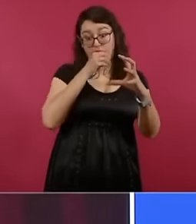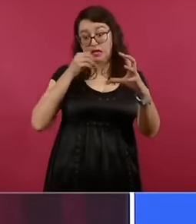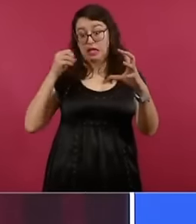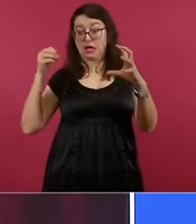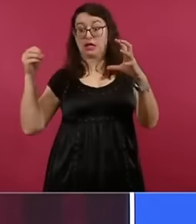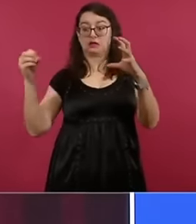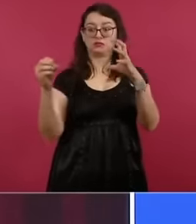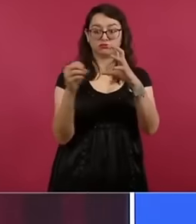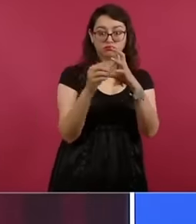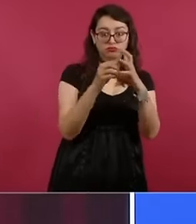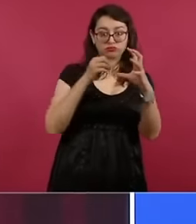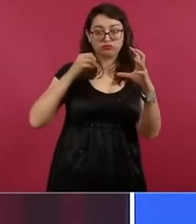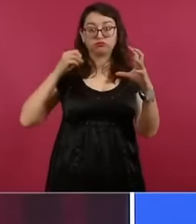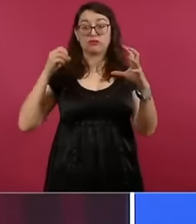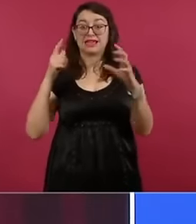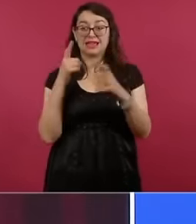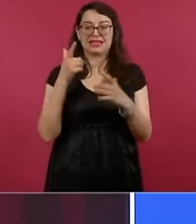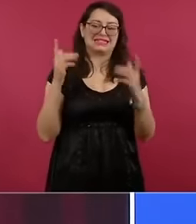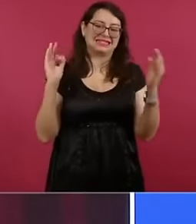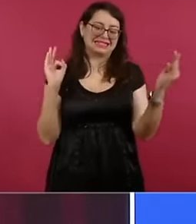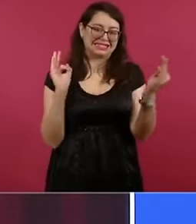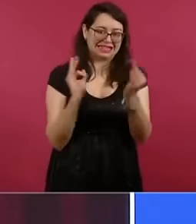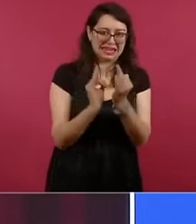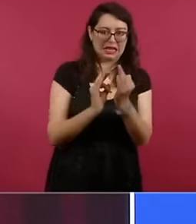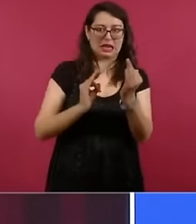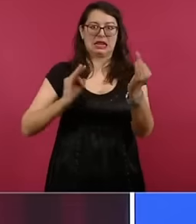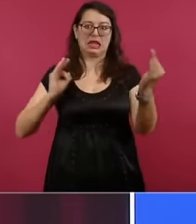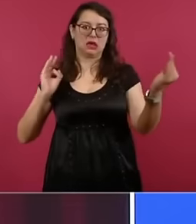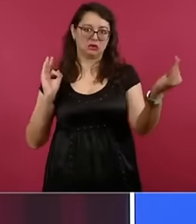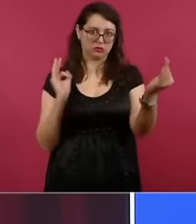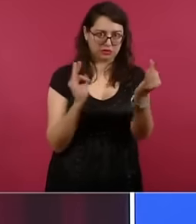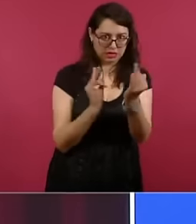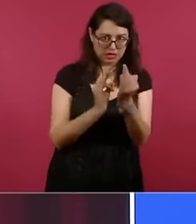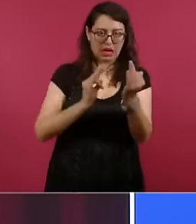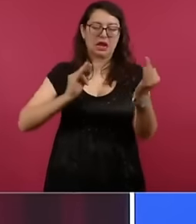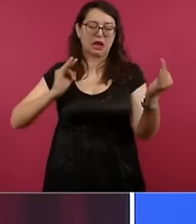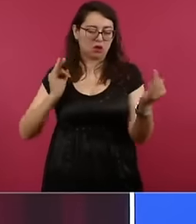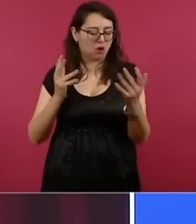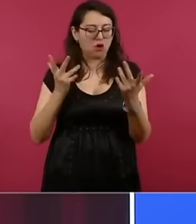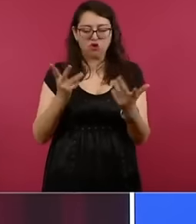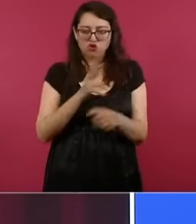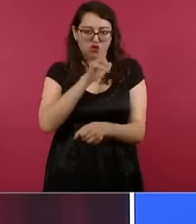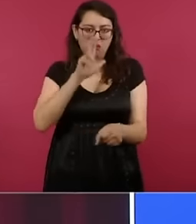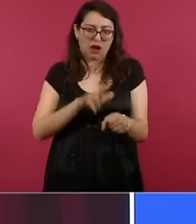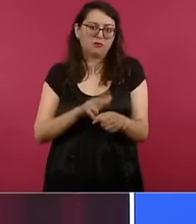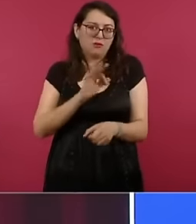the distance from the moon is not constant, it also has a notable variation. And then